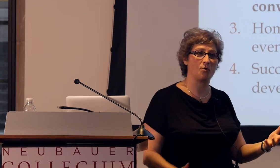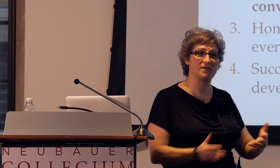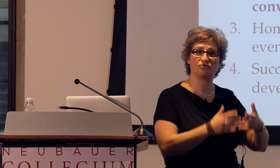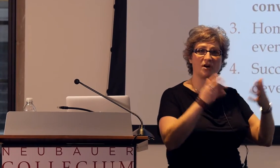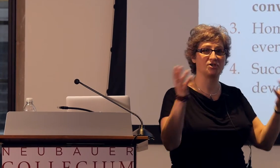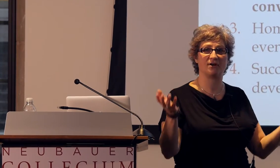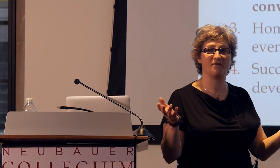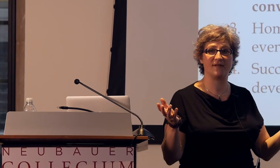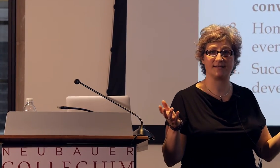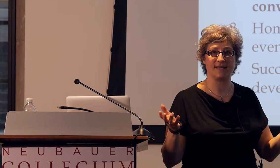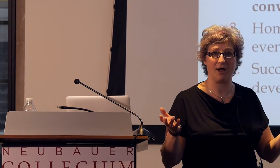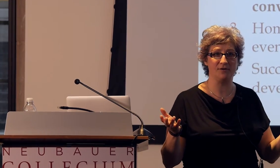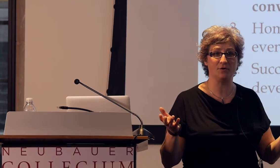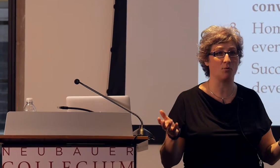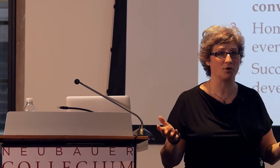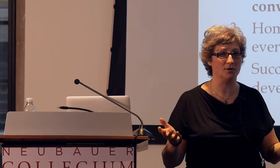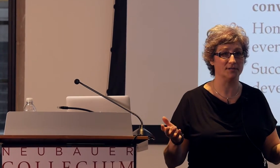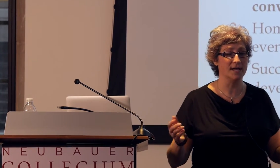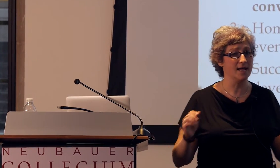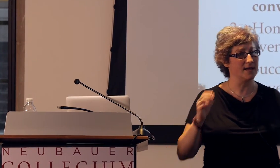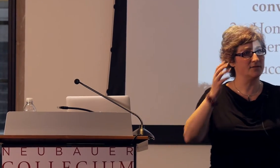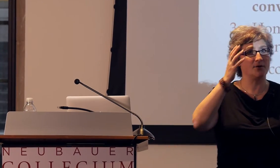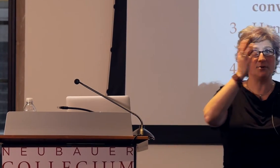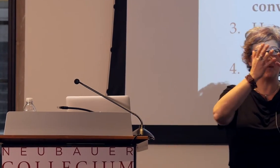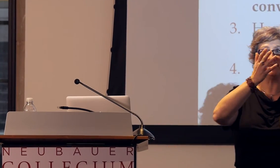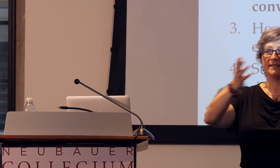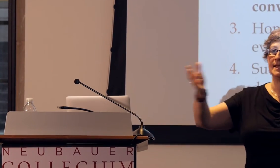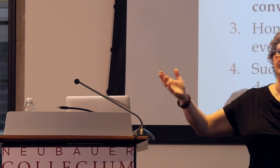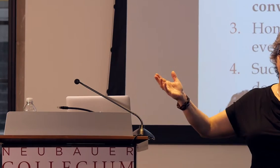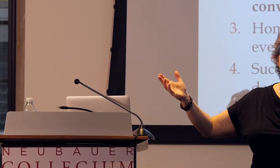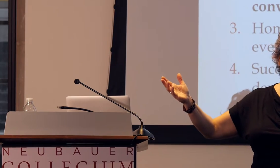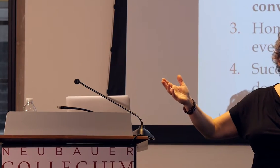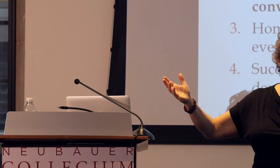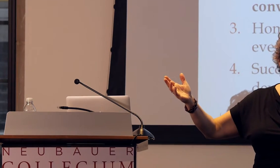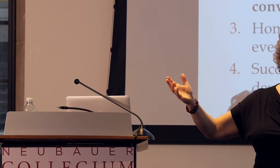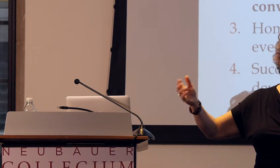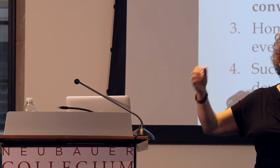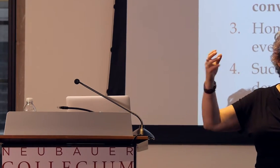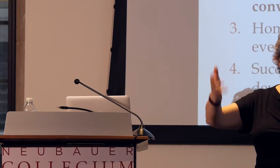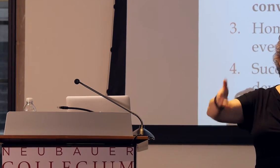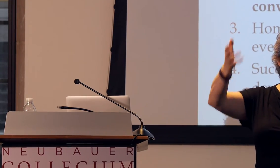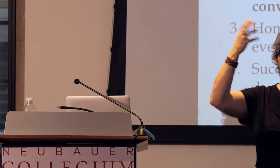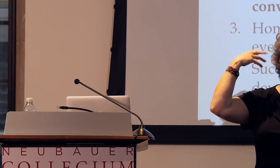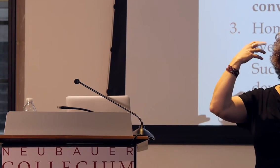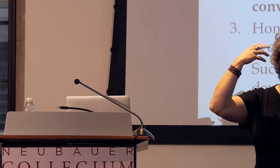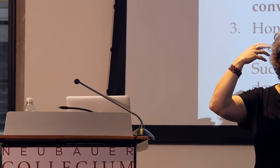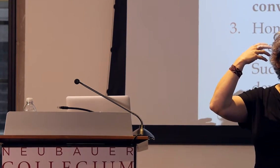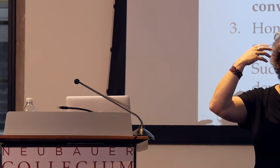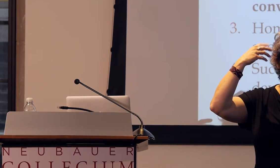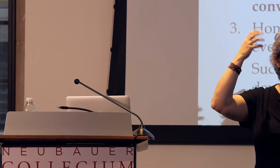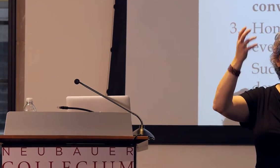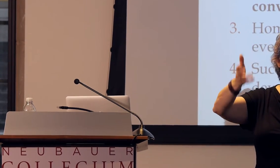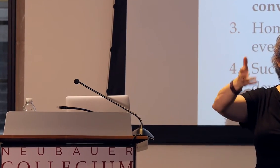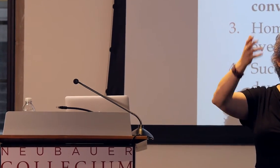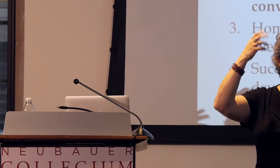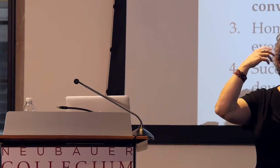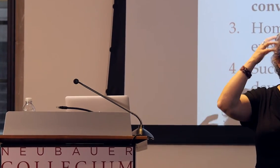or the structure of events out in the world. Even though you can see something happening, that doesn't automatically mean that you're encoding it